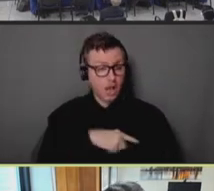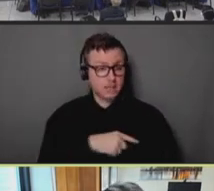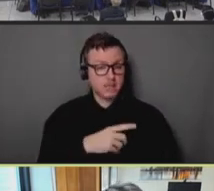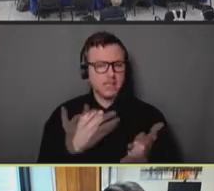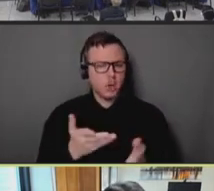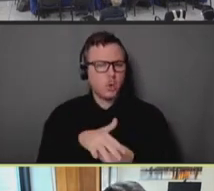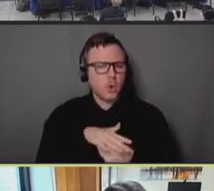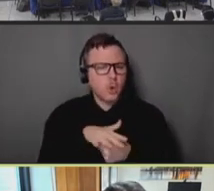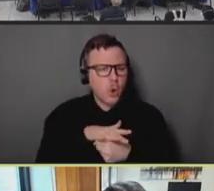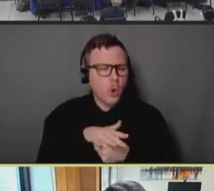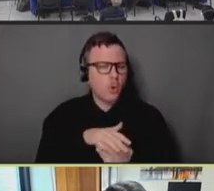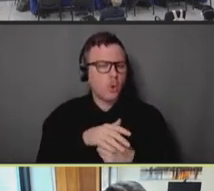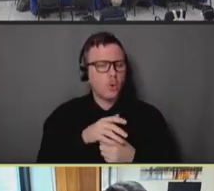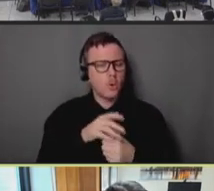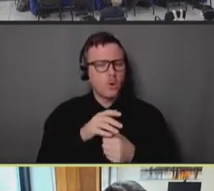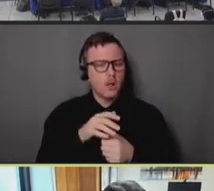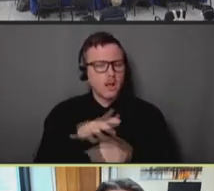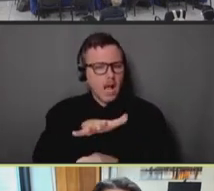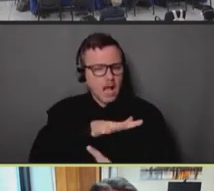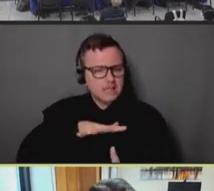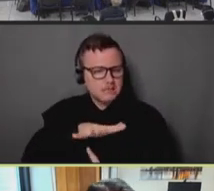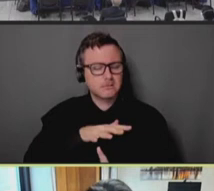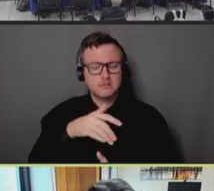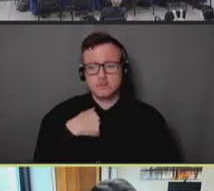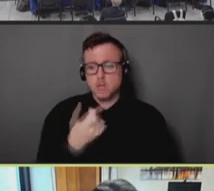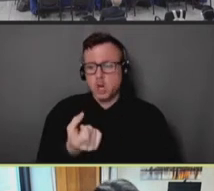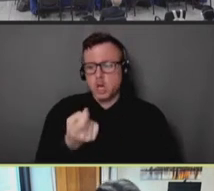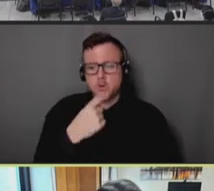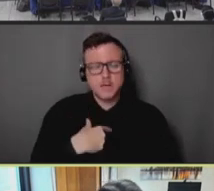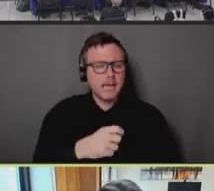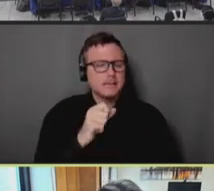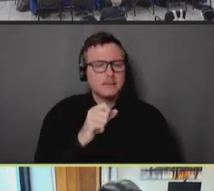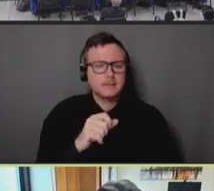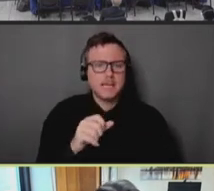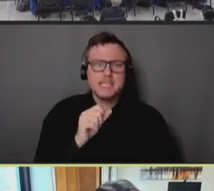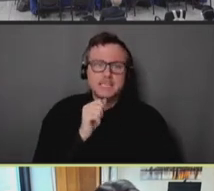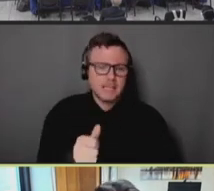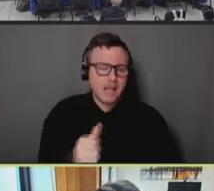on the ground every day, these are nontrivial changes. They don't get